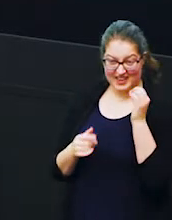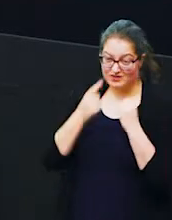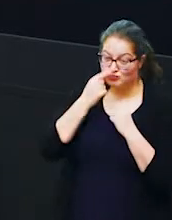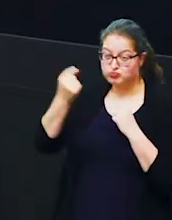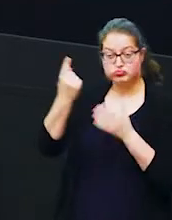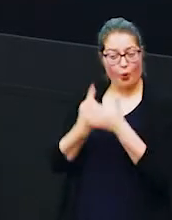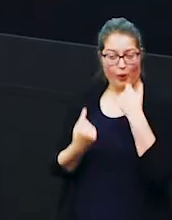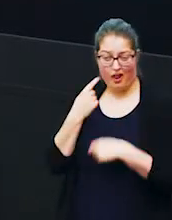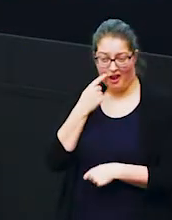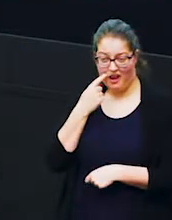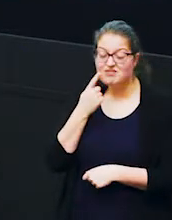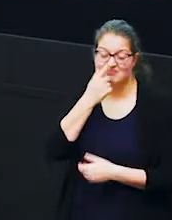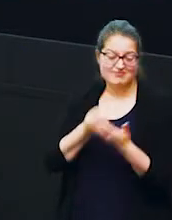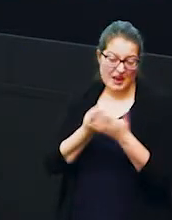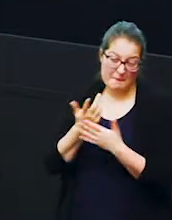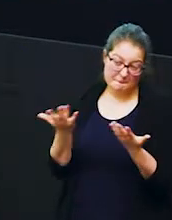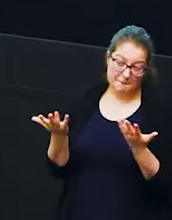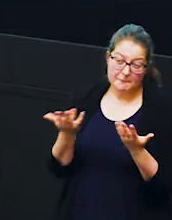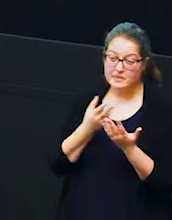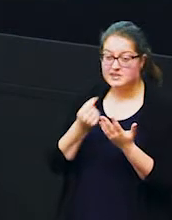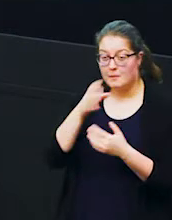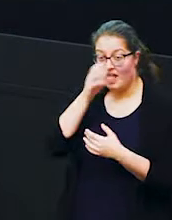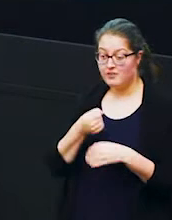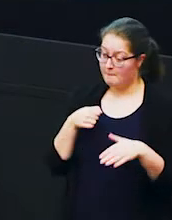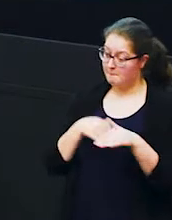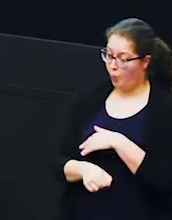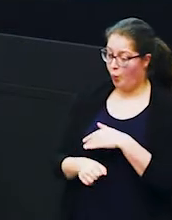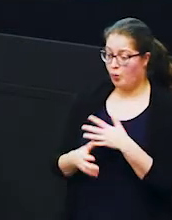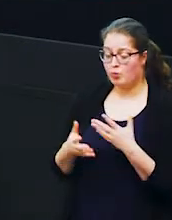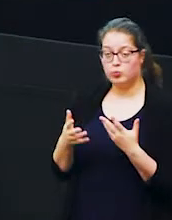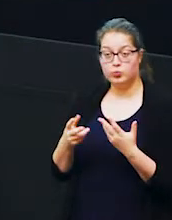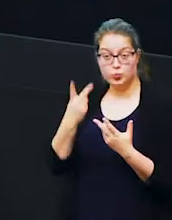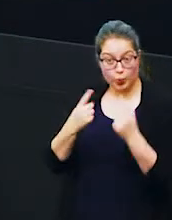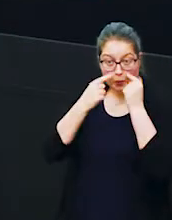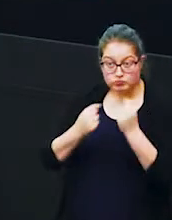that's something that can happen to elephants some elephants are born with two tusks some are born